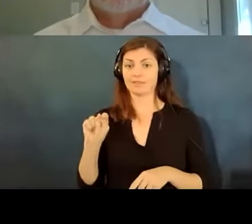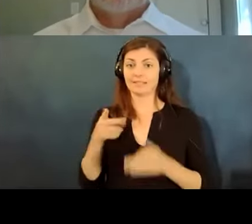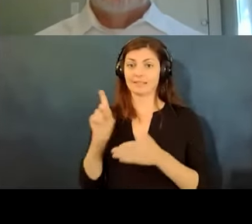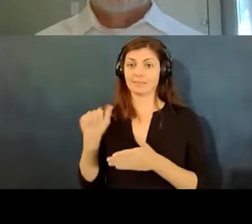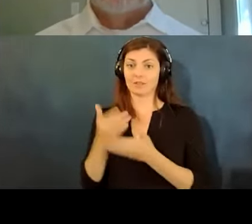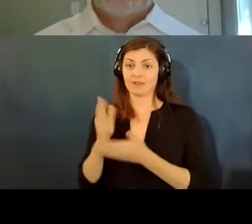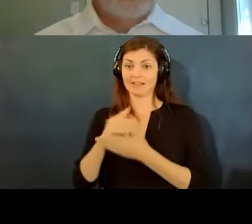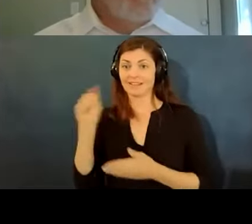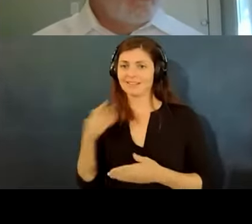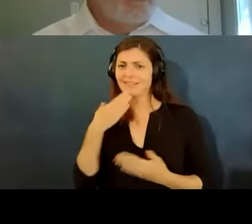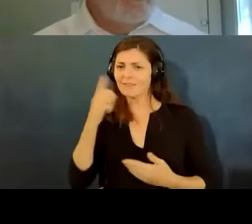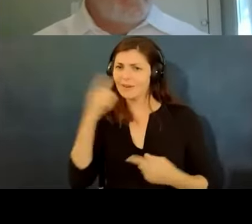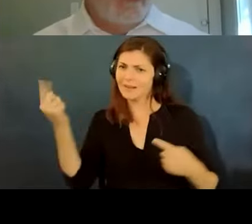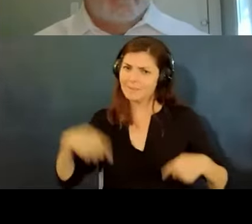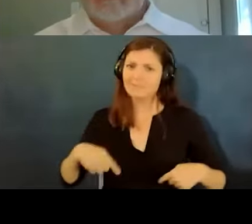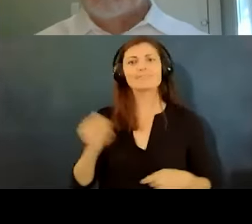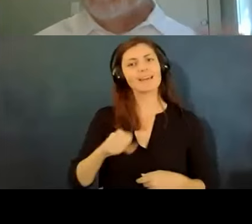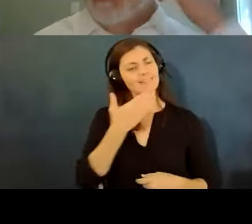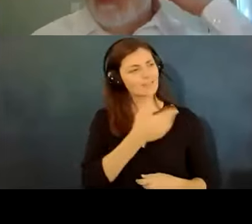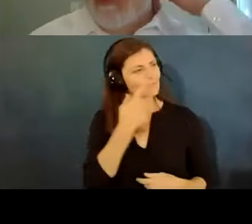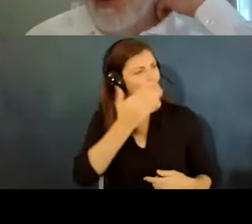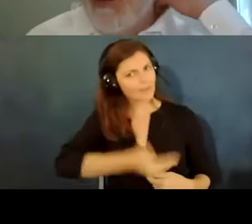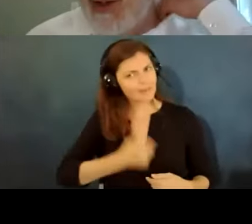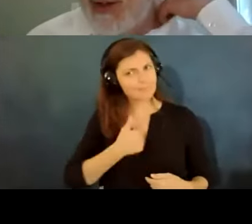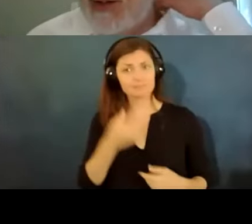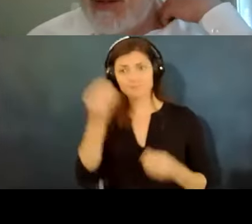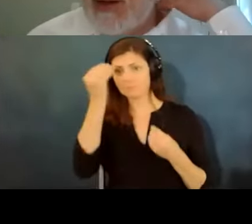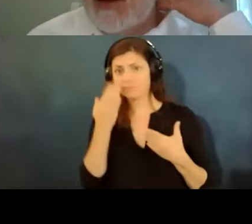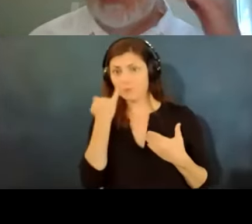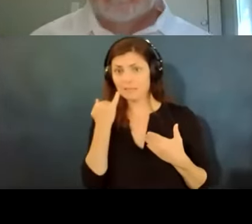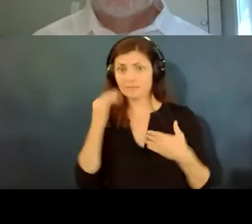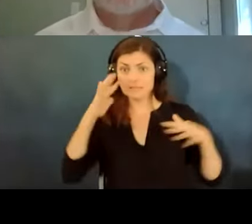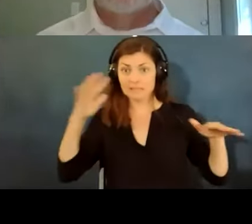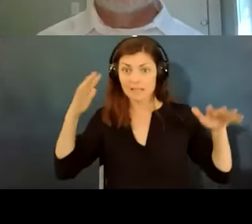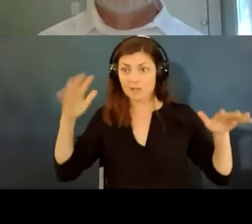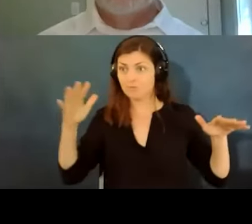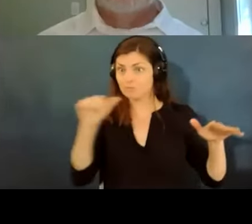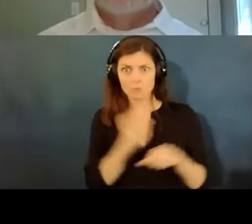yes thank you for inviting me and please let me know if the sound isn't working right um